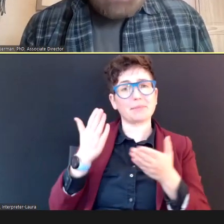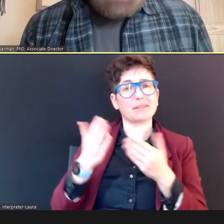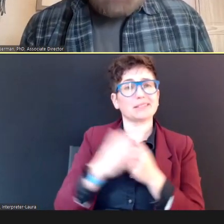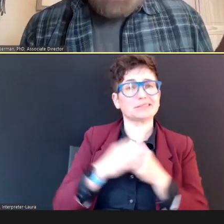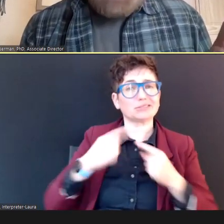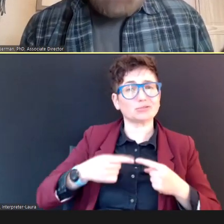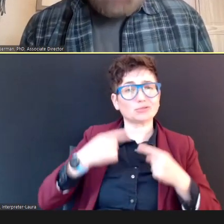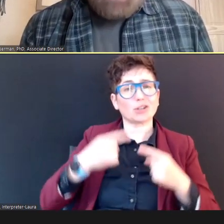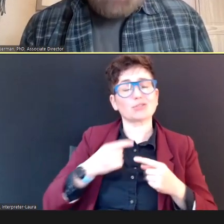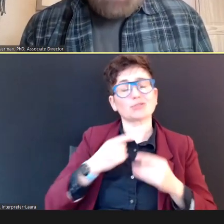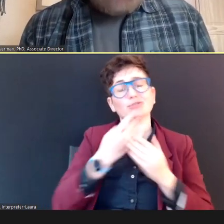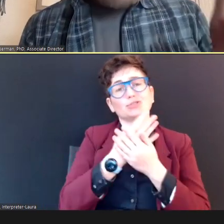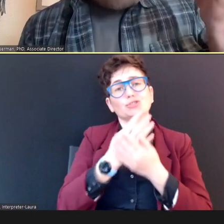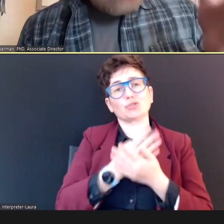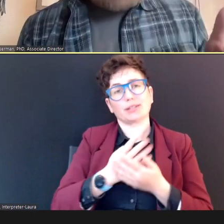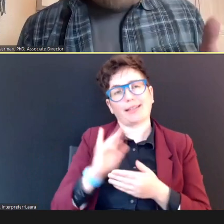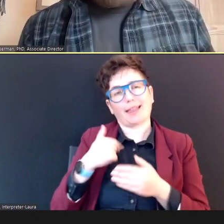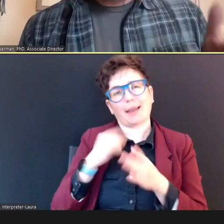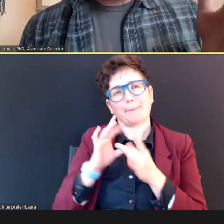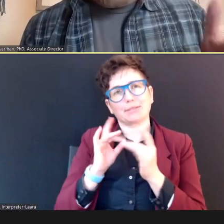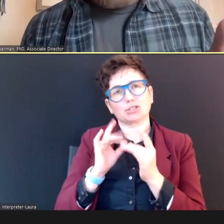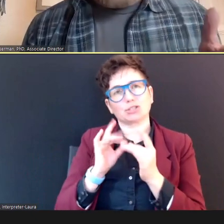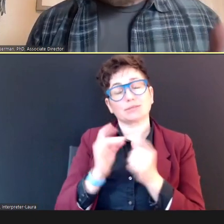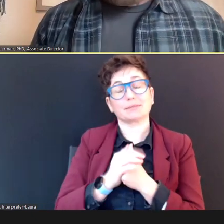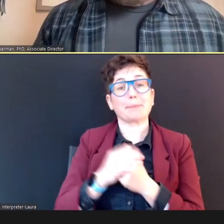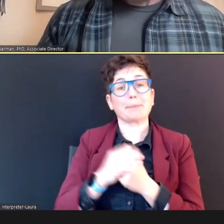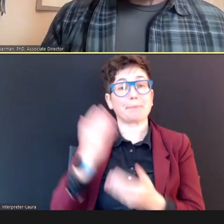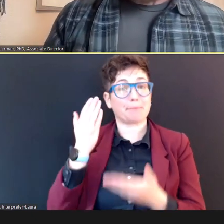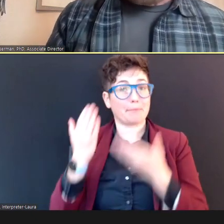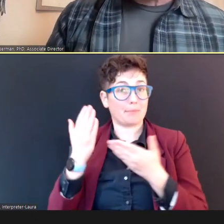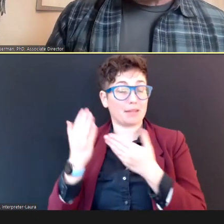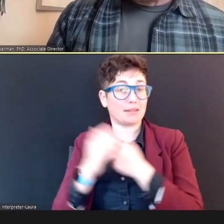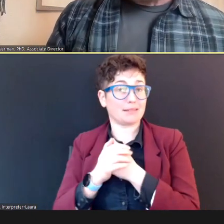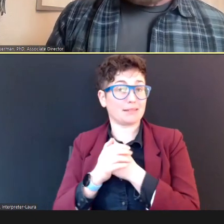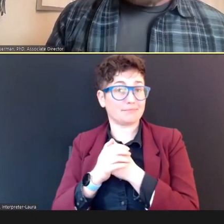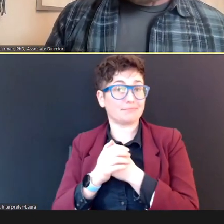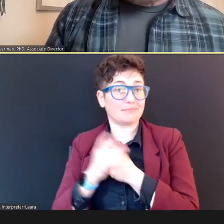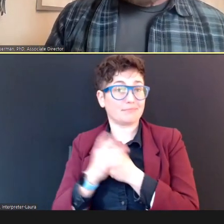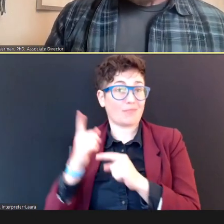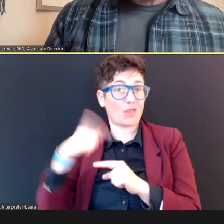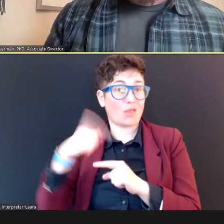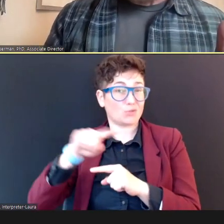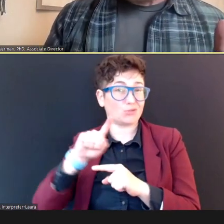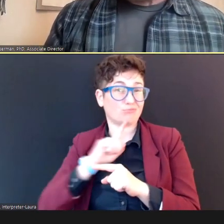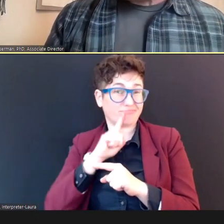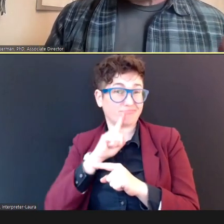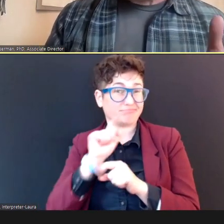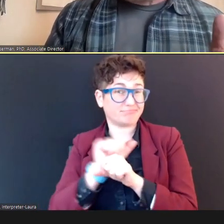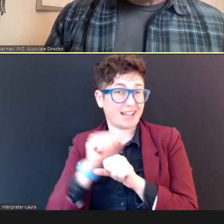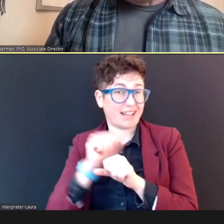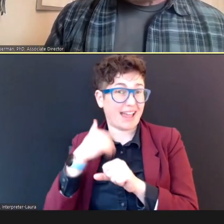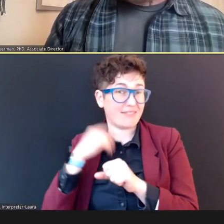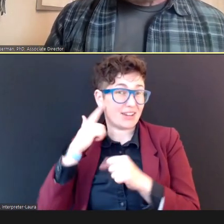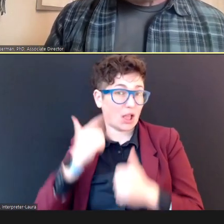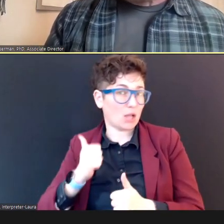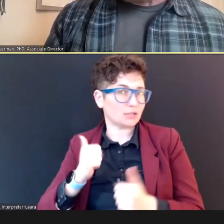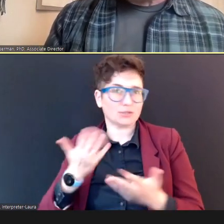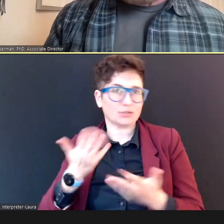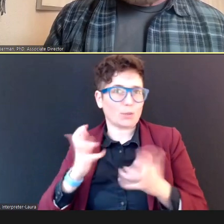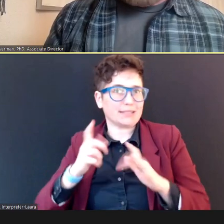a hearing loss. So we don't want to just skip those children, just because they were hard to screen.